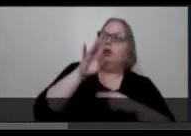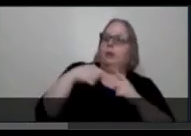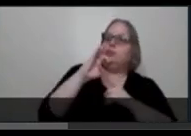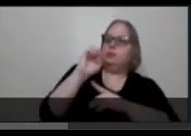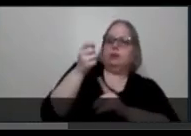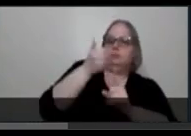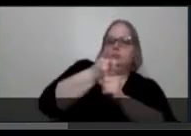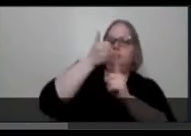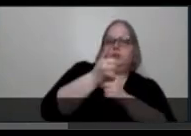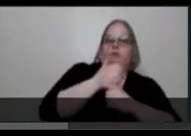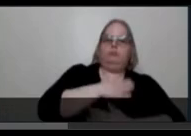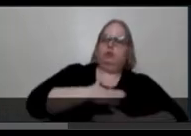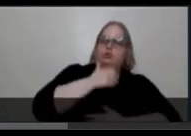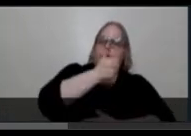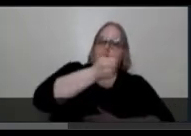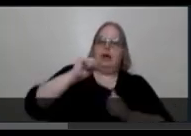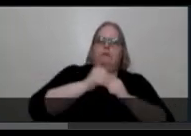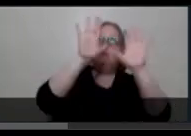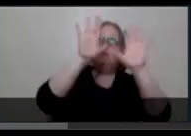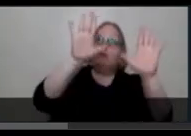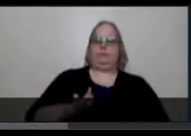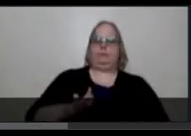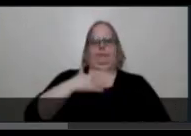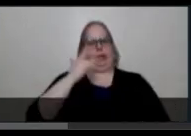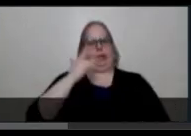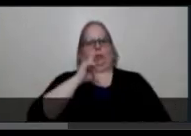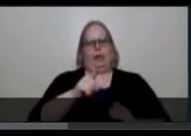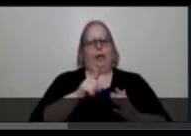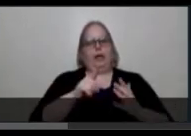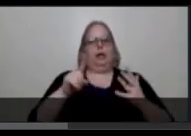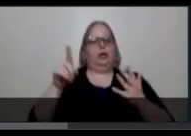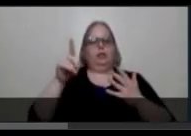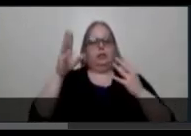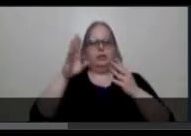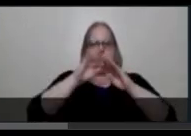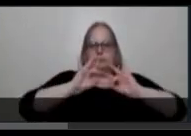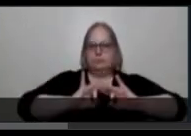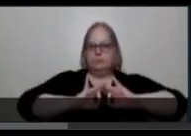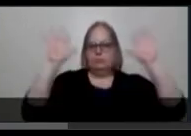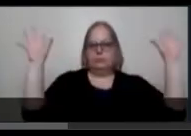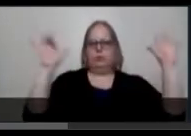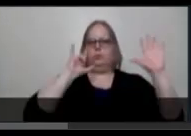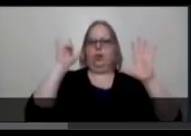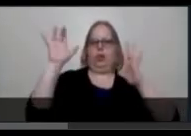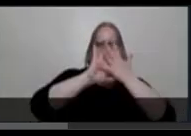how great it feels, which demystifies the often held stigma surrounding disability and sexuality.